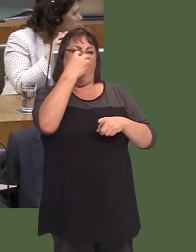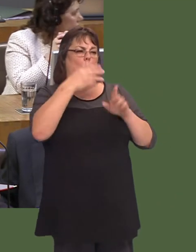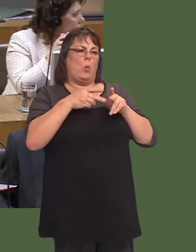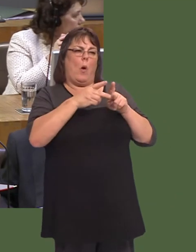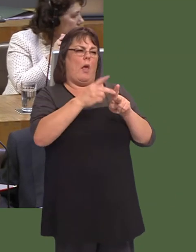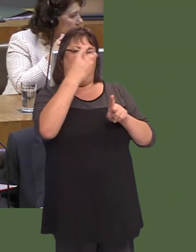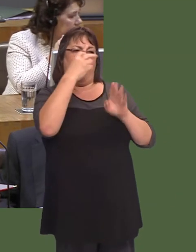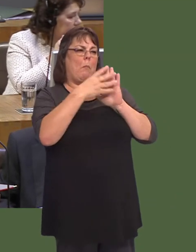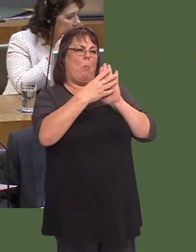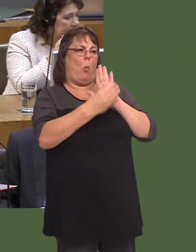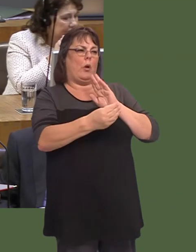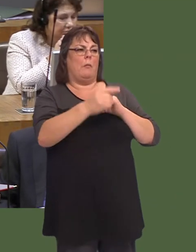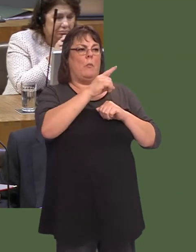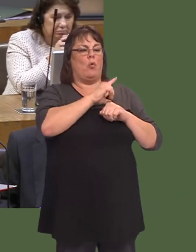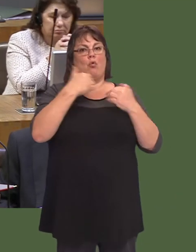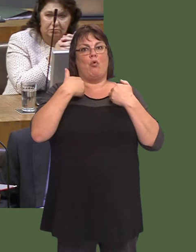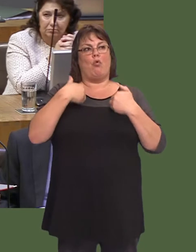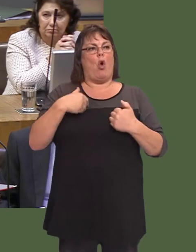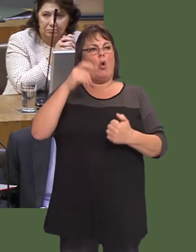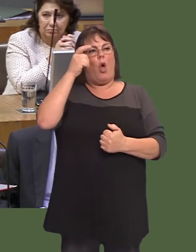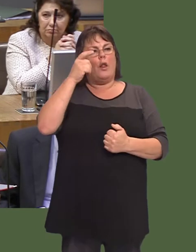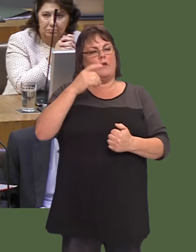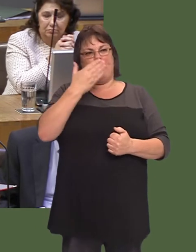Efallai bod un unigolyn wedi dweud hynny, ond nid felly oedd barn y coleg brenhinol.